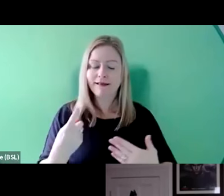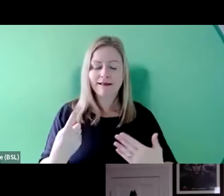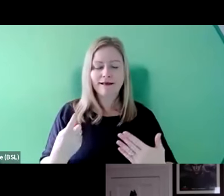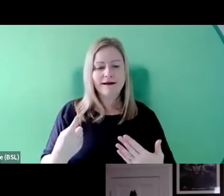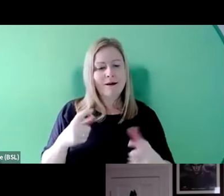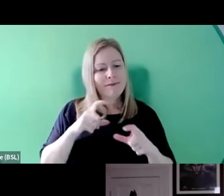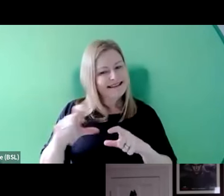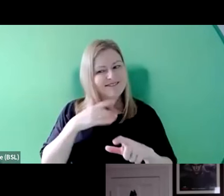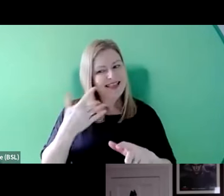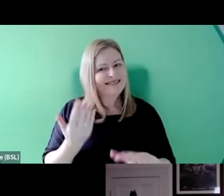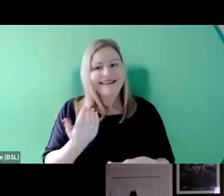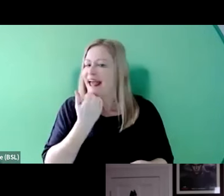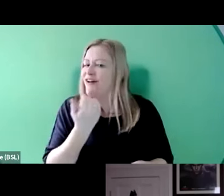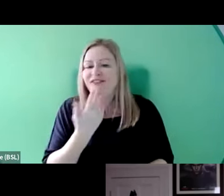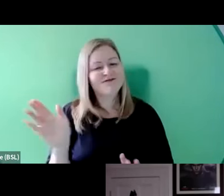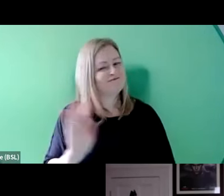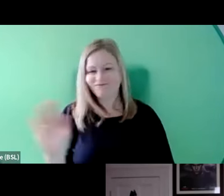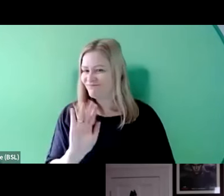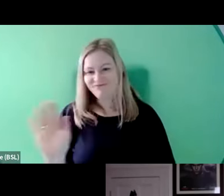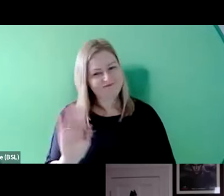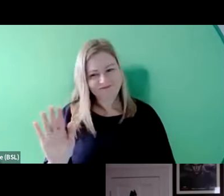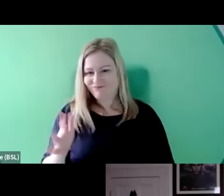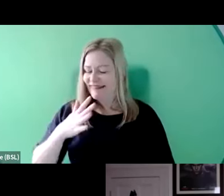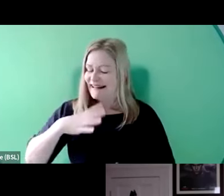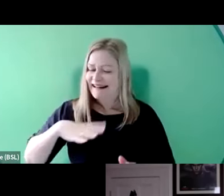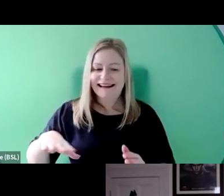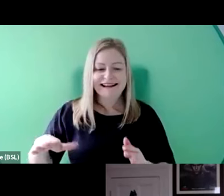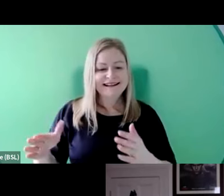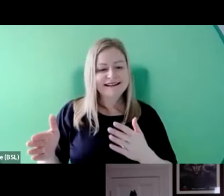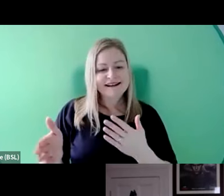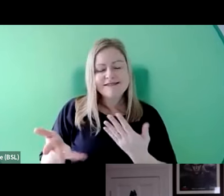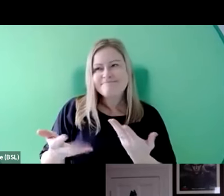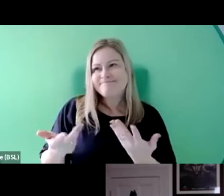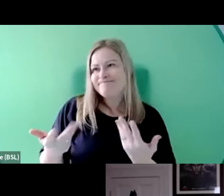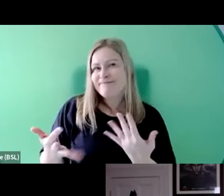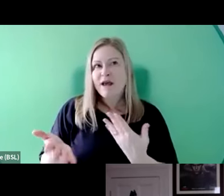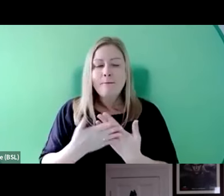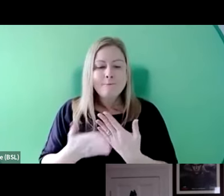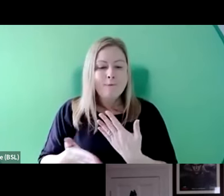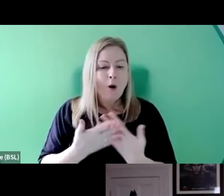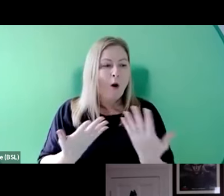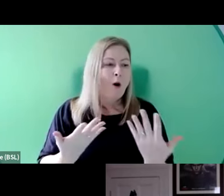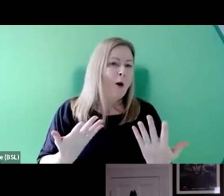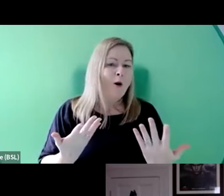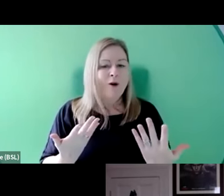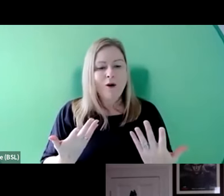don't think it's enough. There needs to be more of a push and more of a willingness from